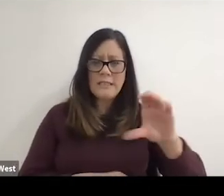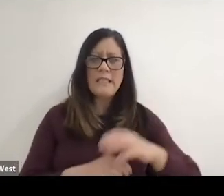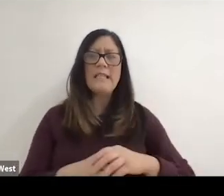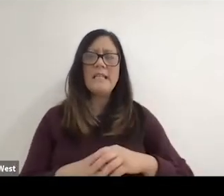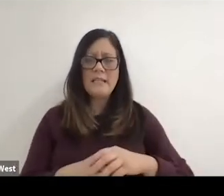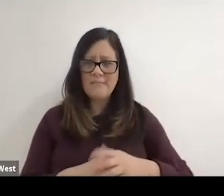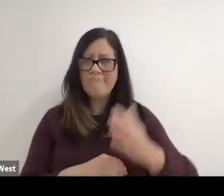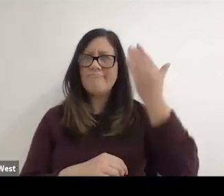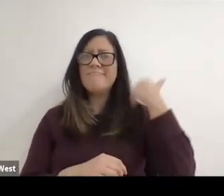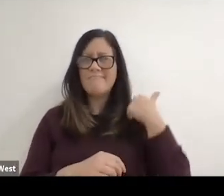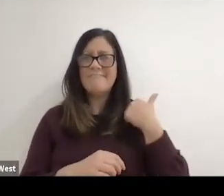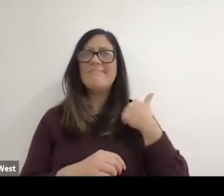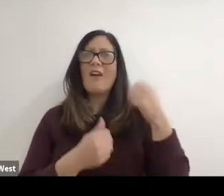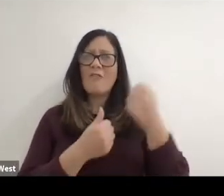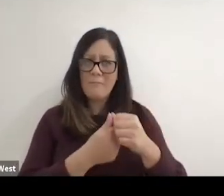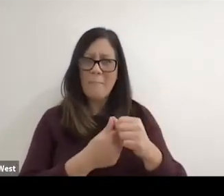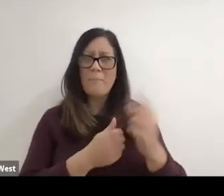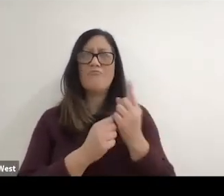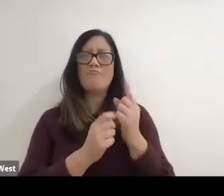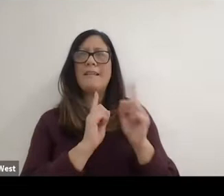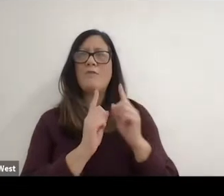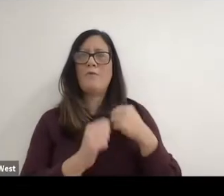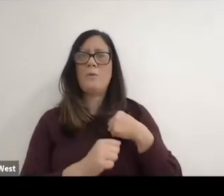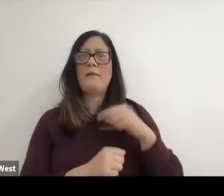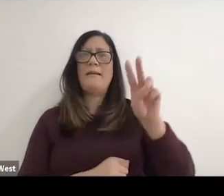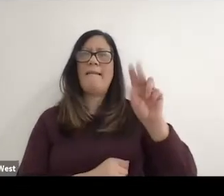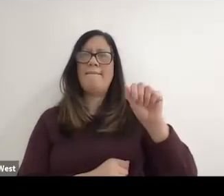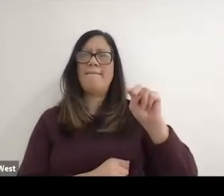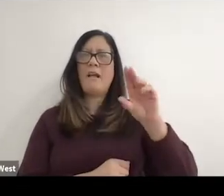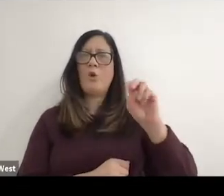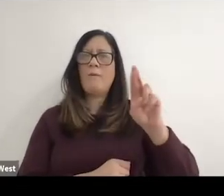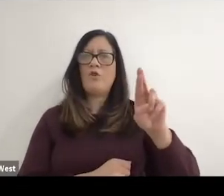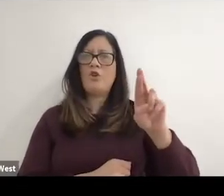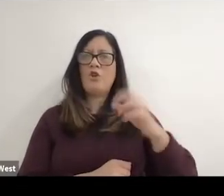in Vancouver during those games by him. The Paul somebody I think account remember